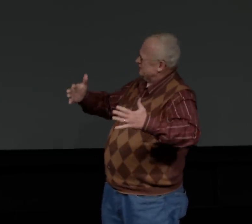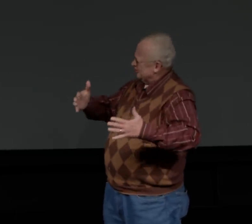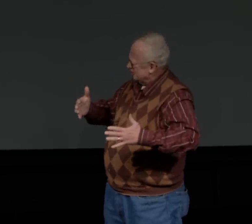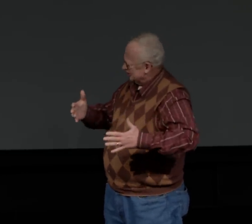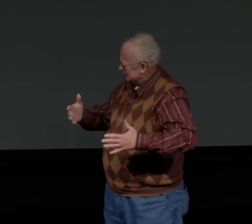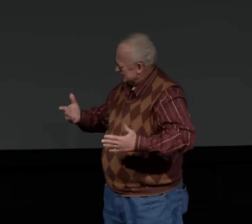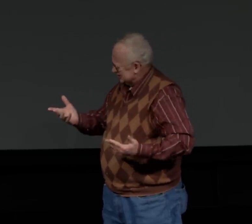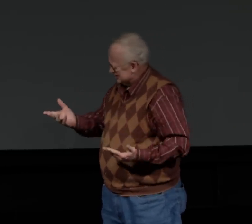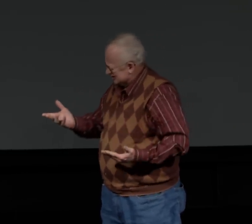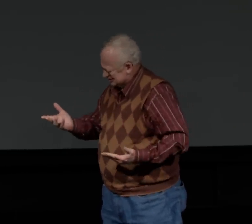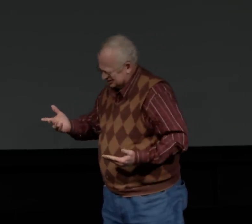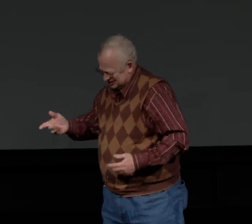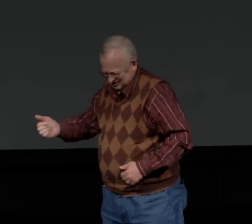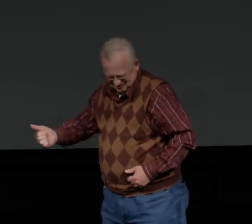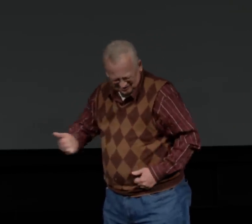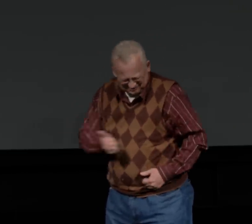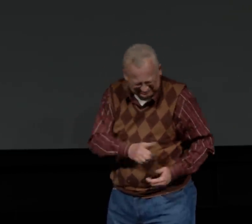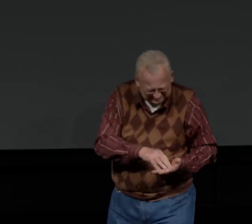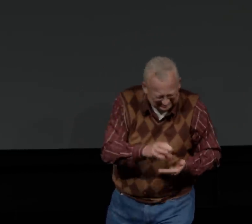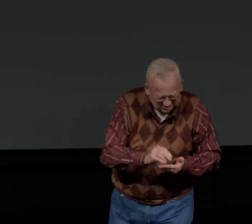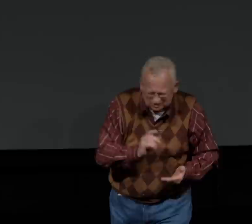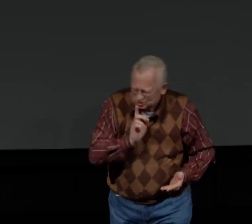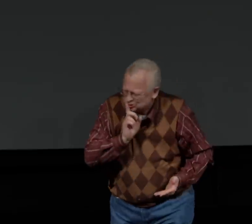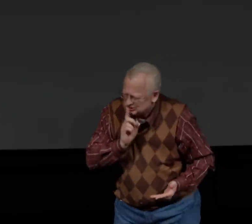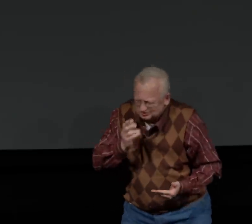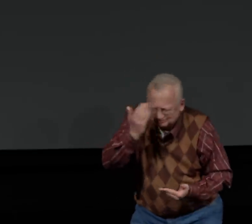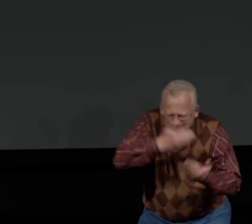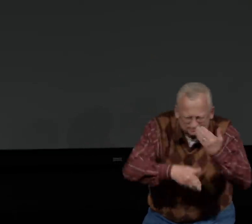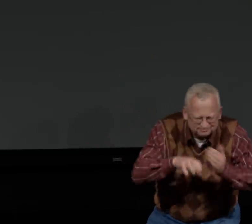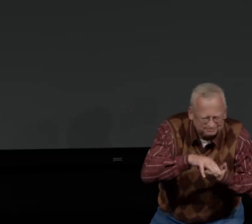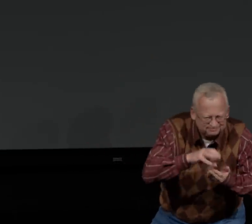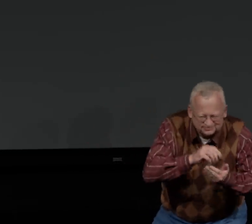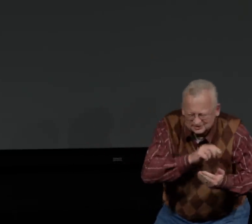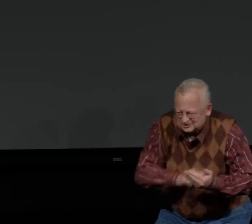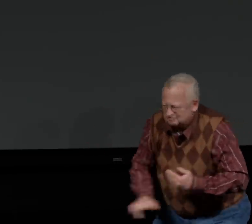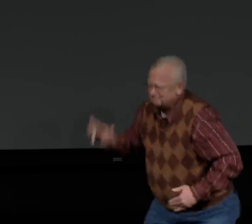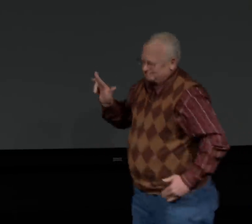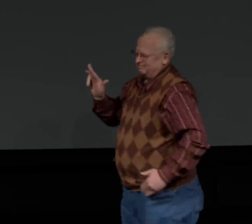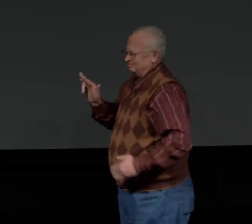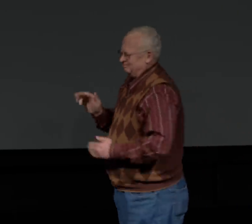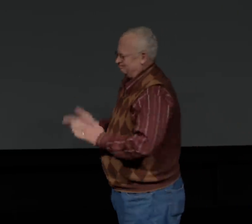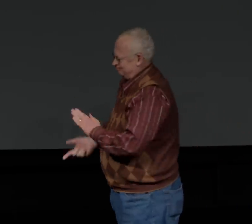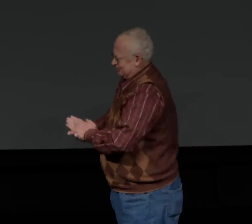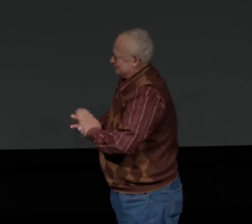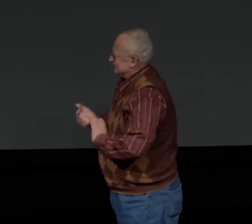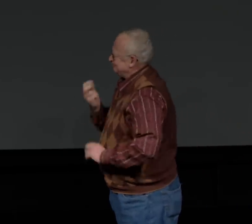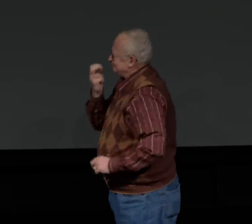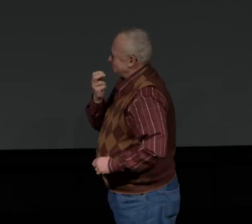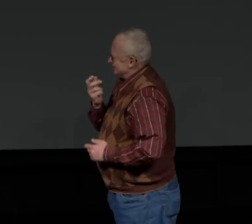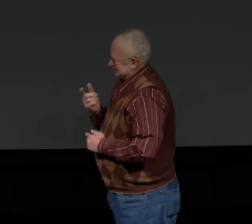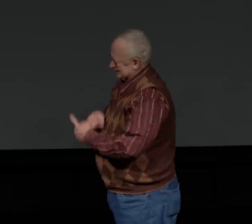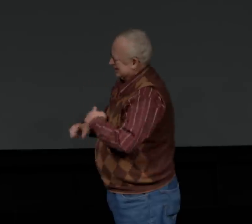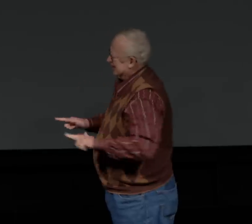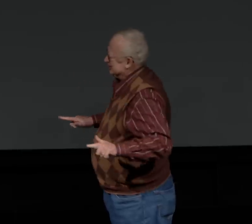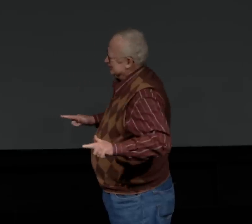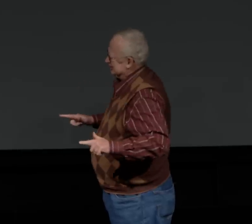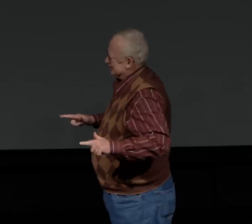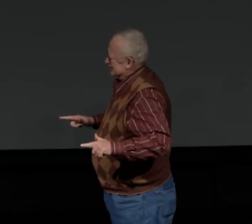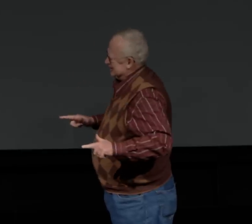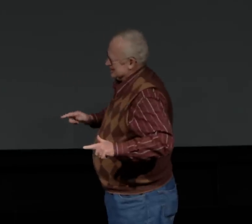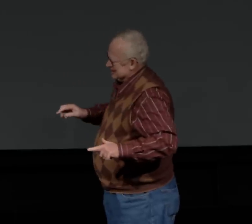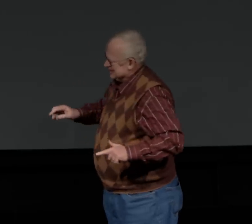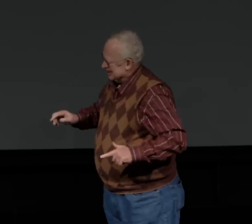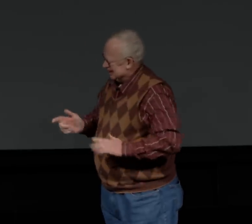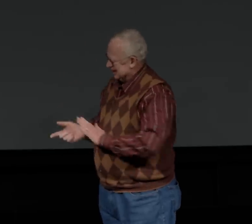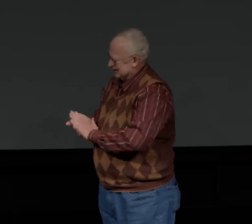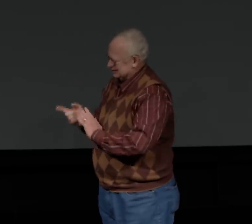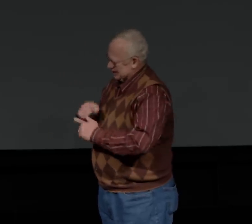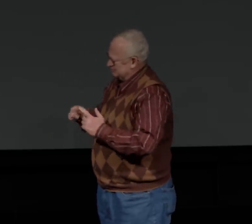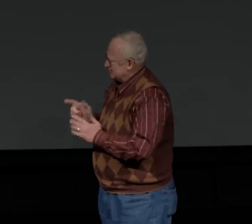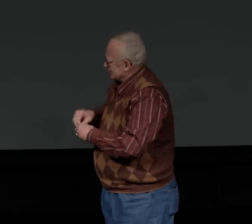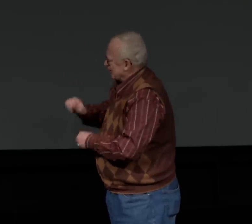Is known as a deaf sinner.